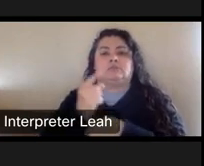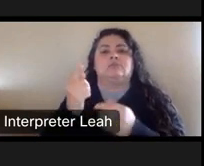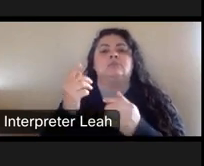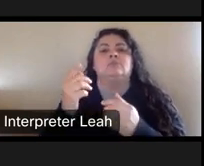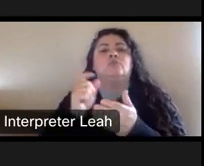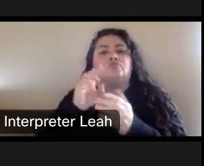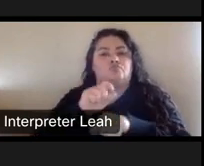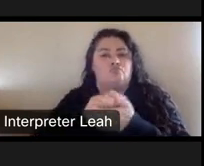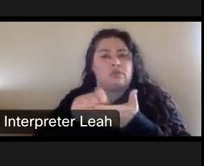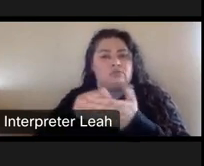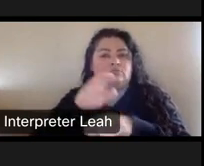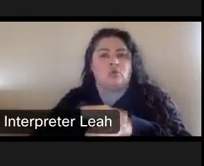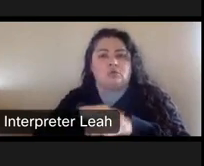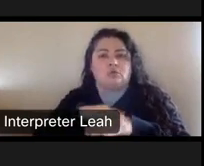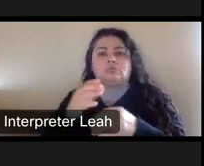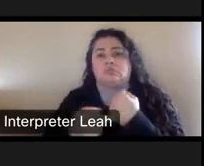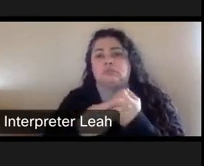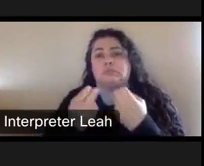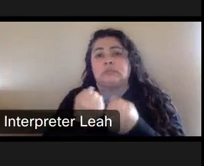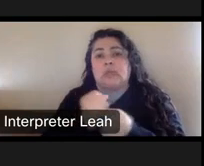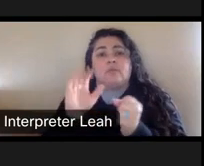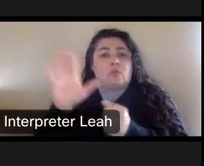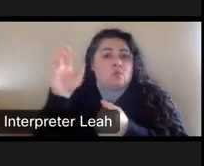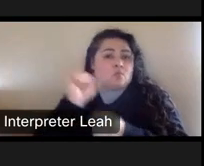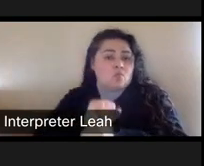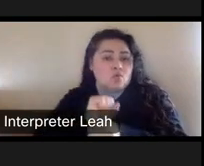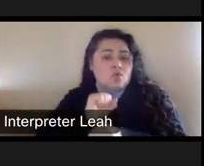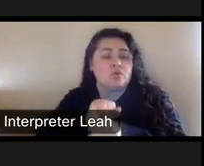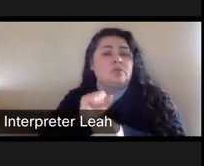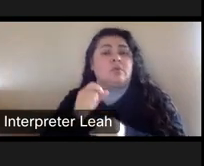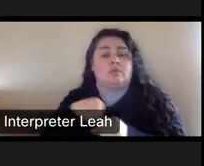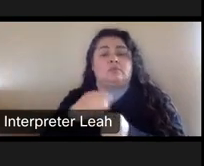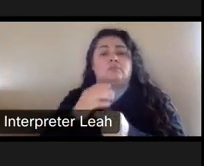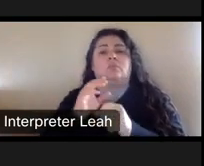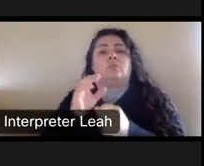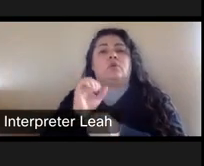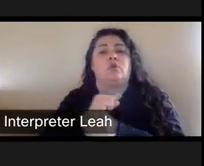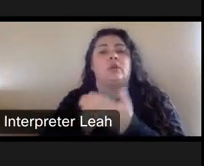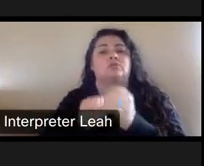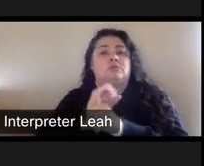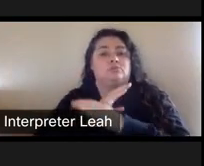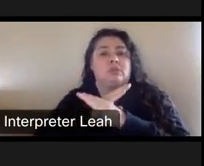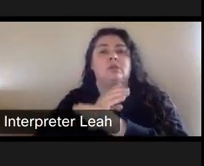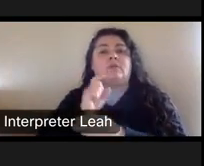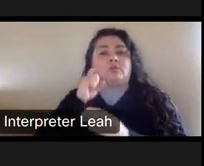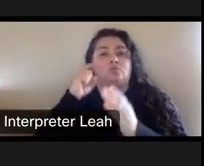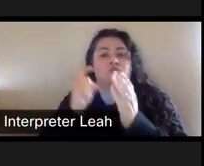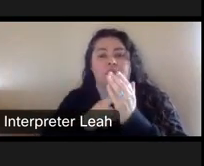So, there is this issue of in order to be protected, the works have to be of a recognized stature or intentional.